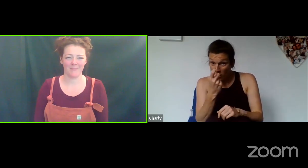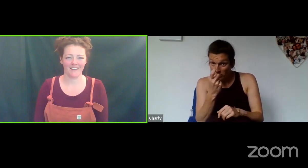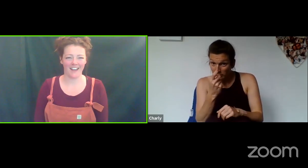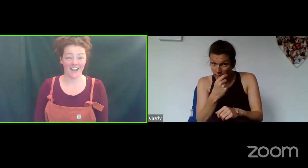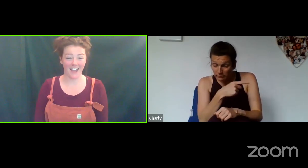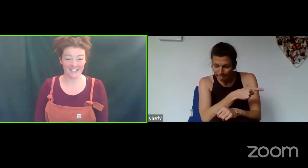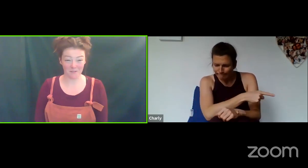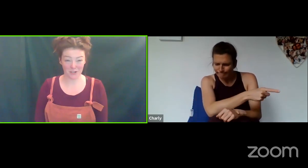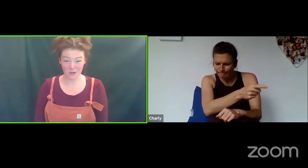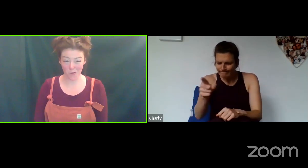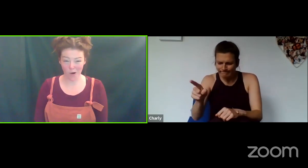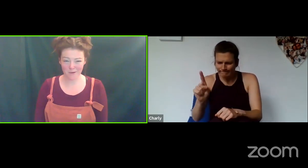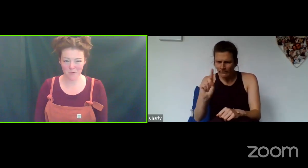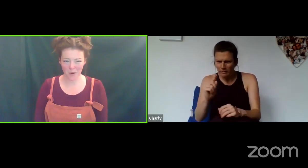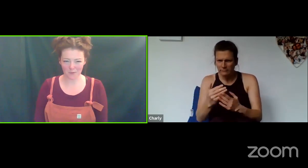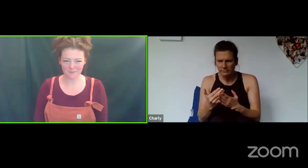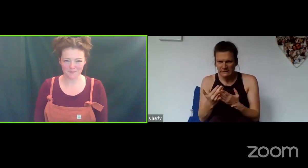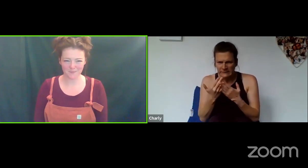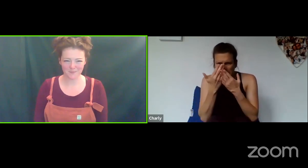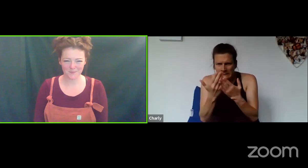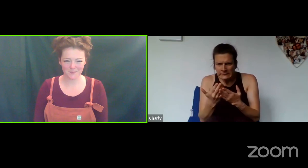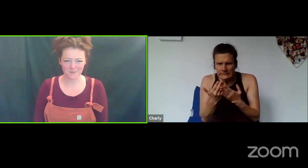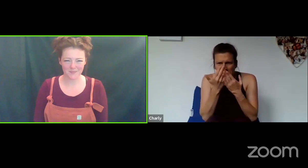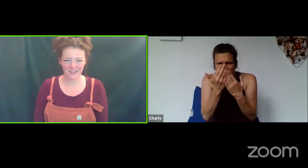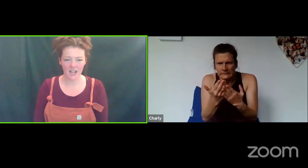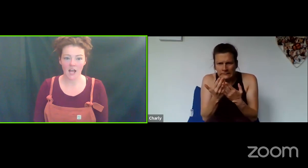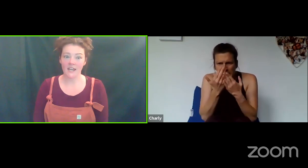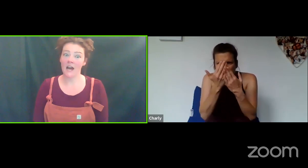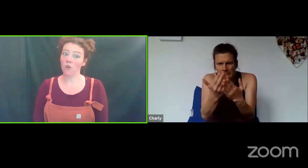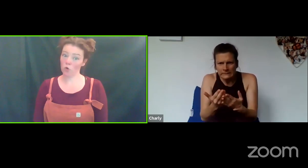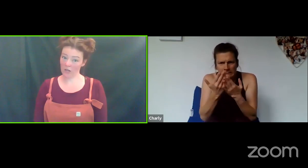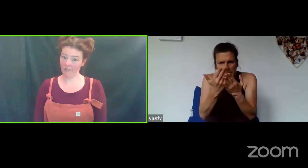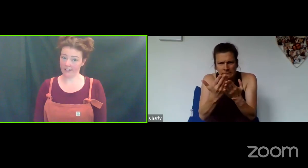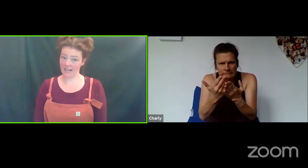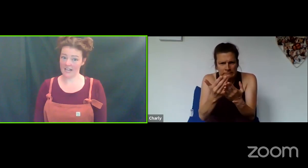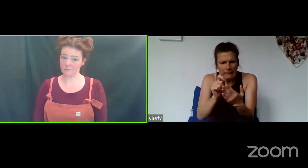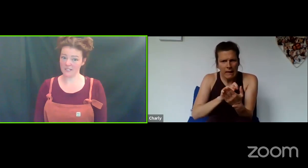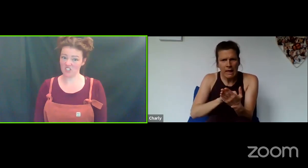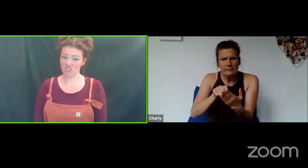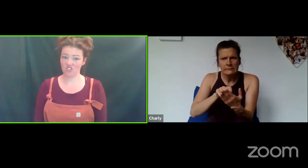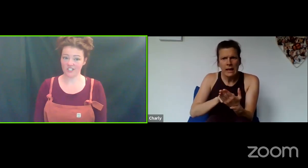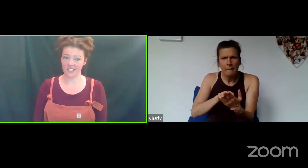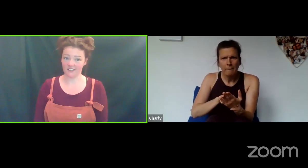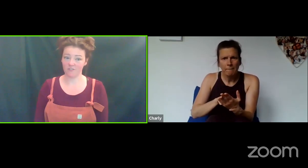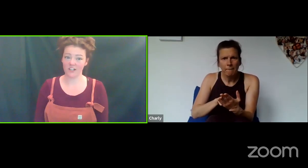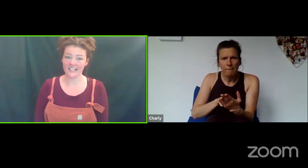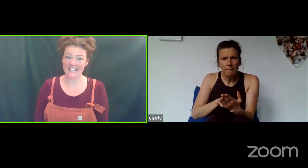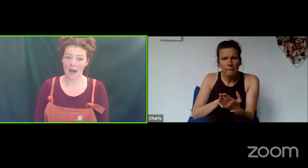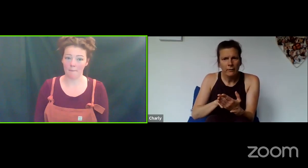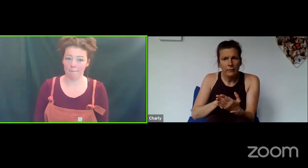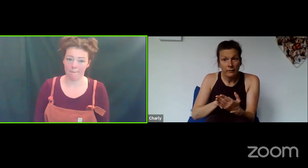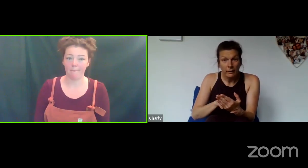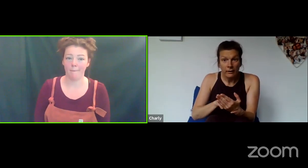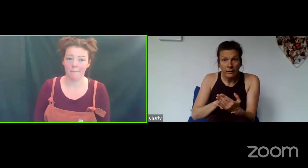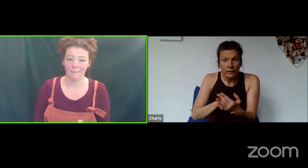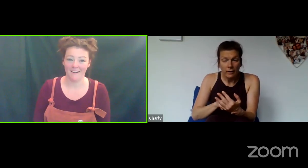OK, so I'm gonna do one more... now your character has been studying for an exam.